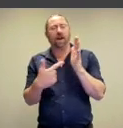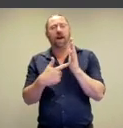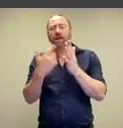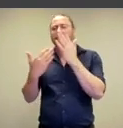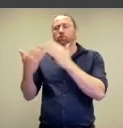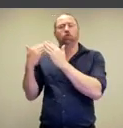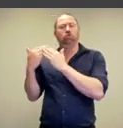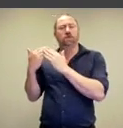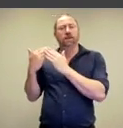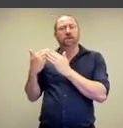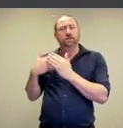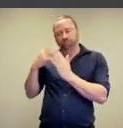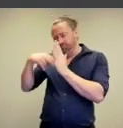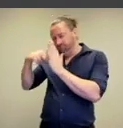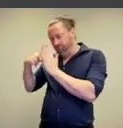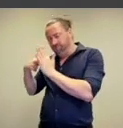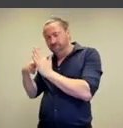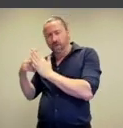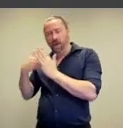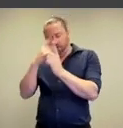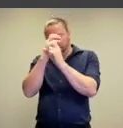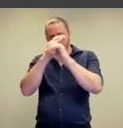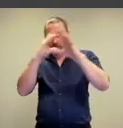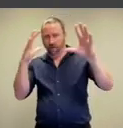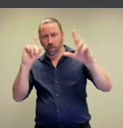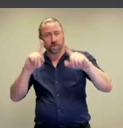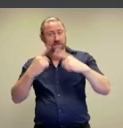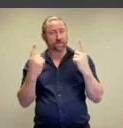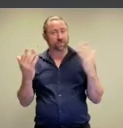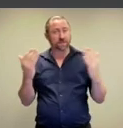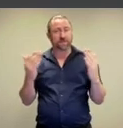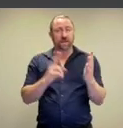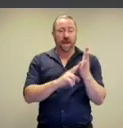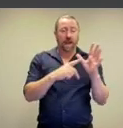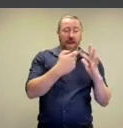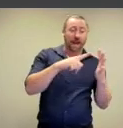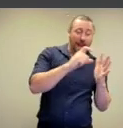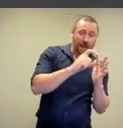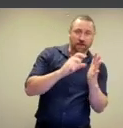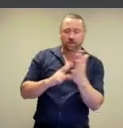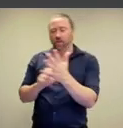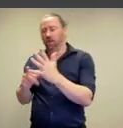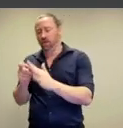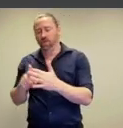to art historians to help us